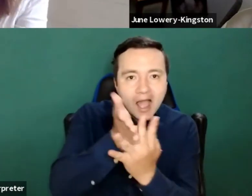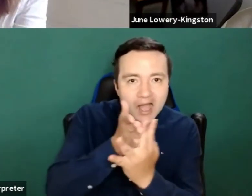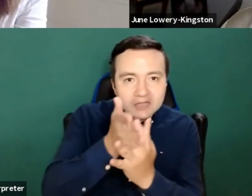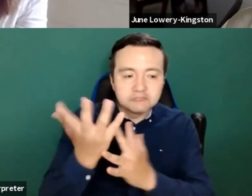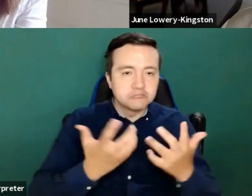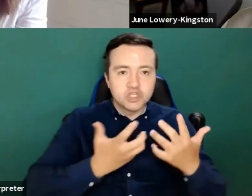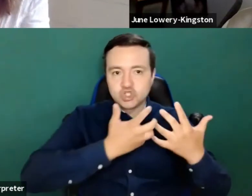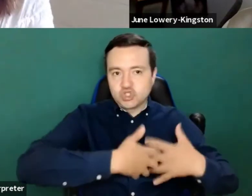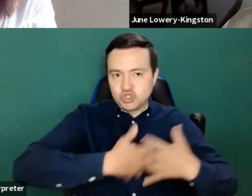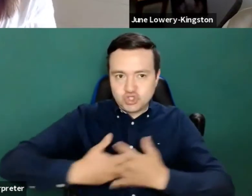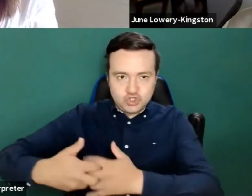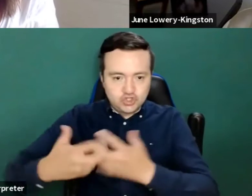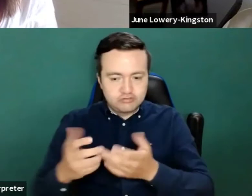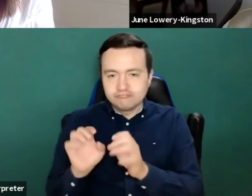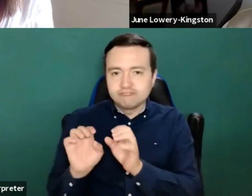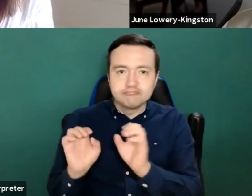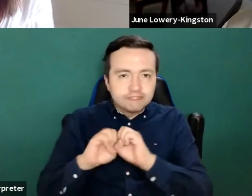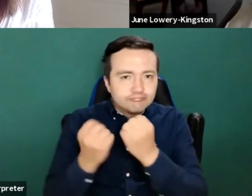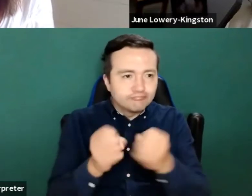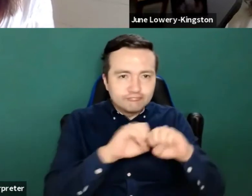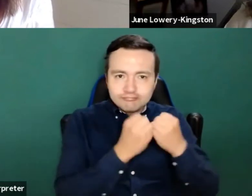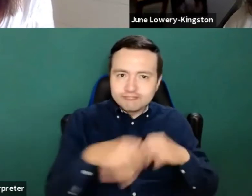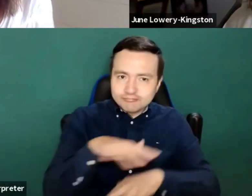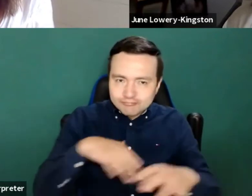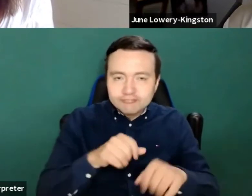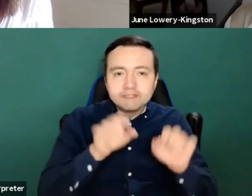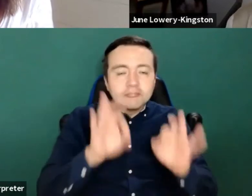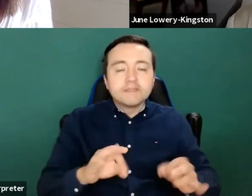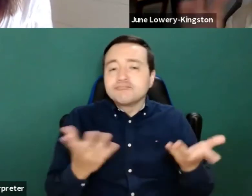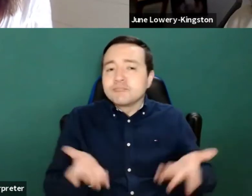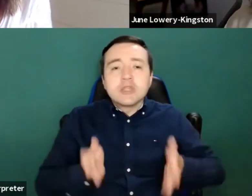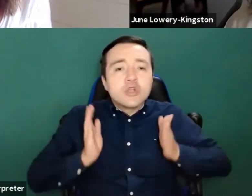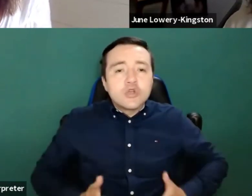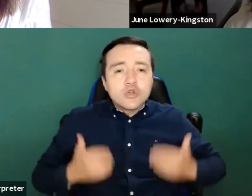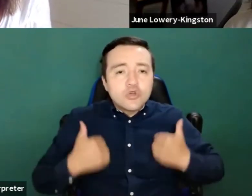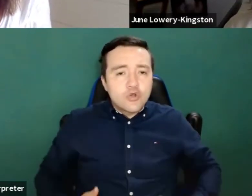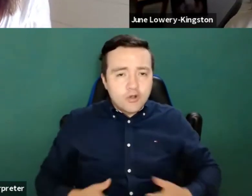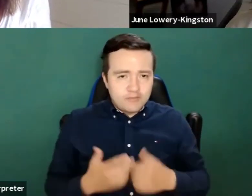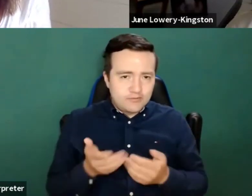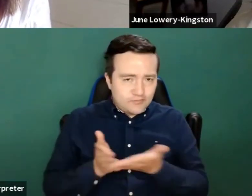organizations, but also more of the reporting body's that human rights ombudsman sort of complex around that.